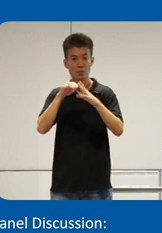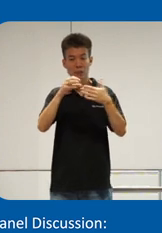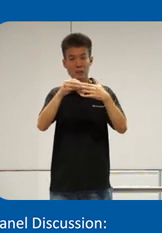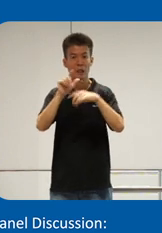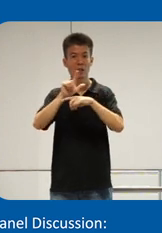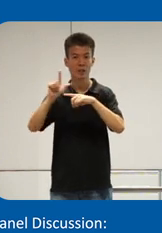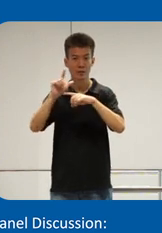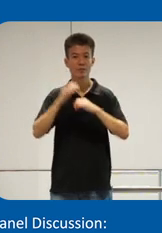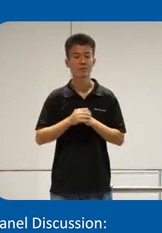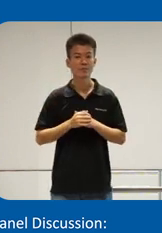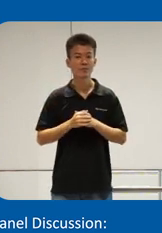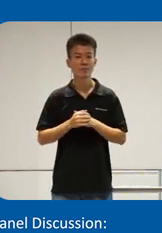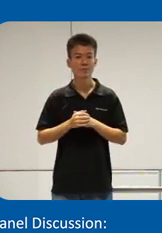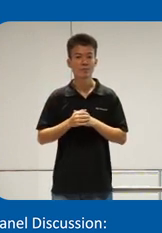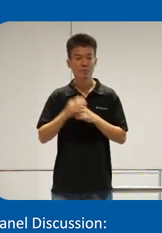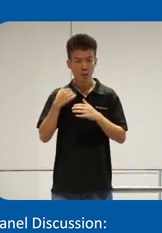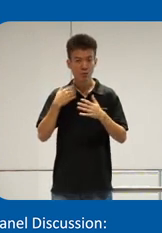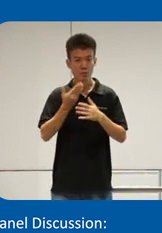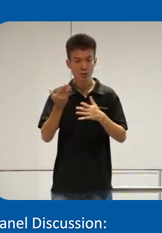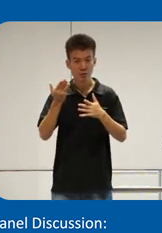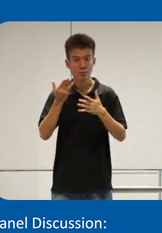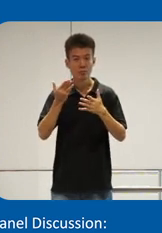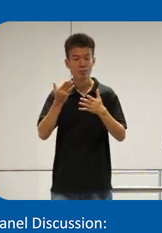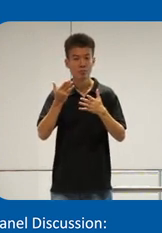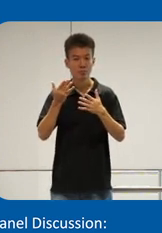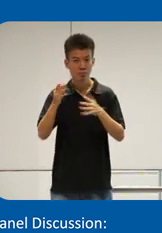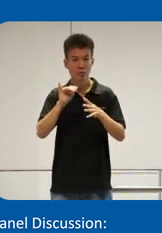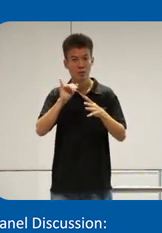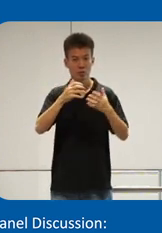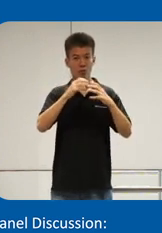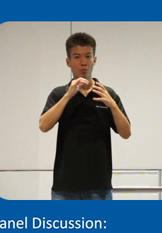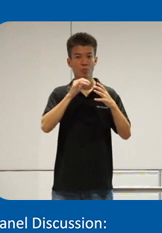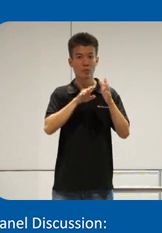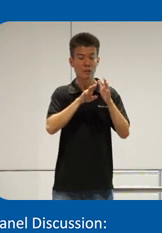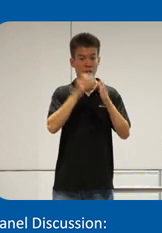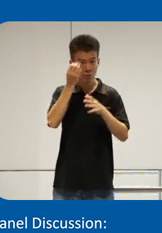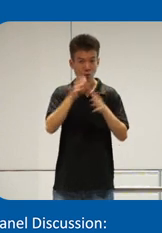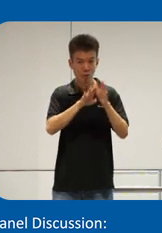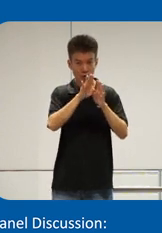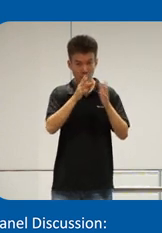and you know there are these things that exist to basically inform developers and designers